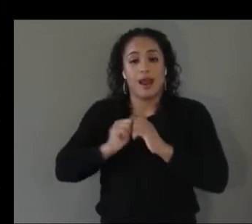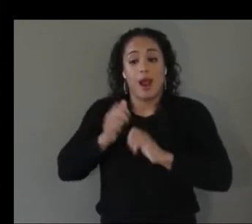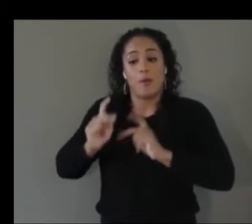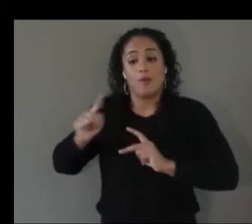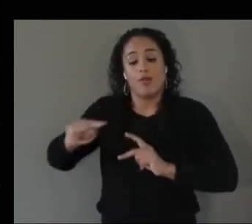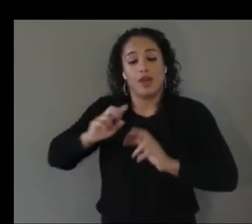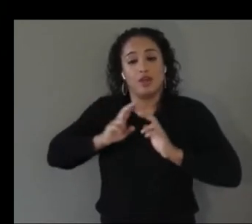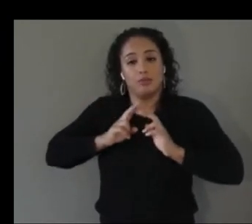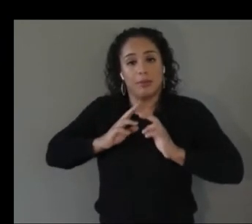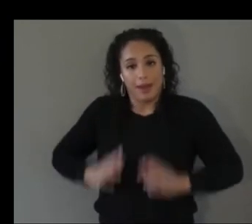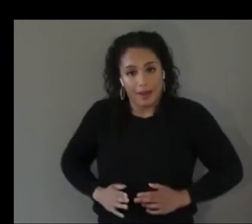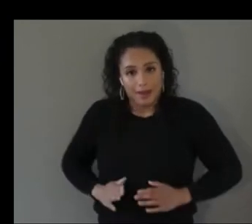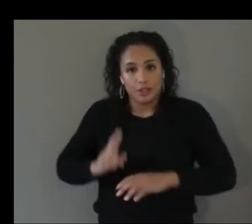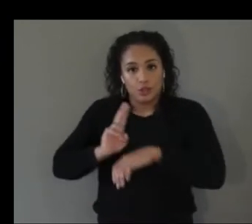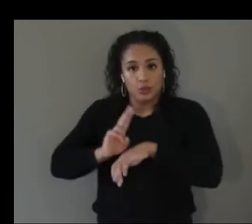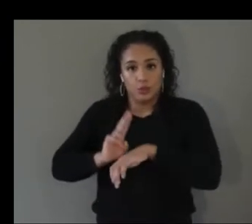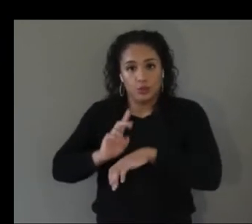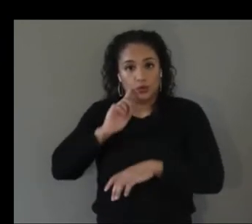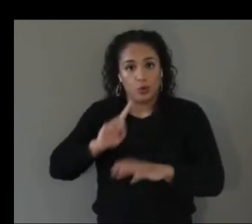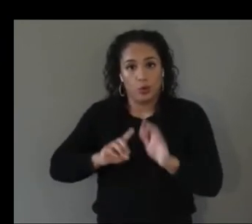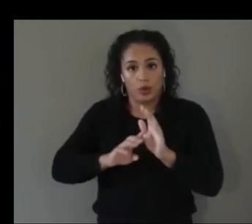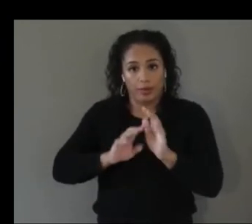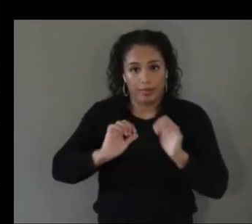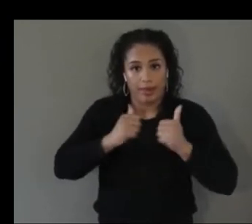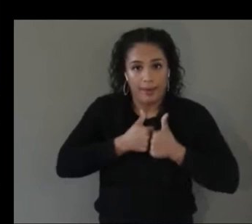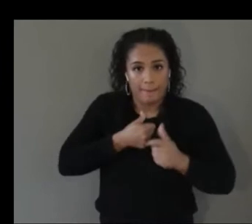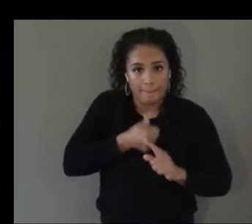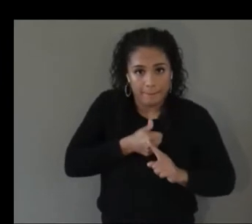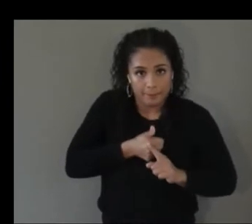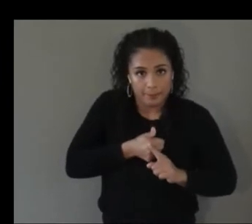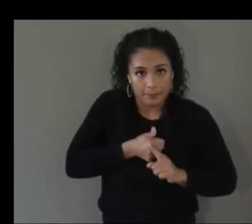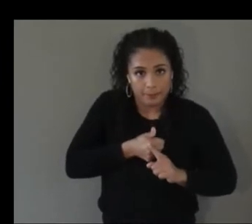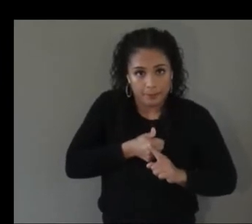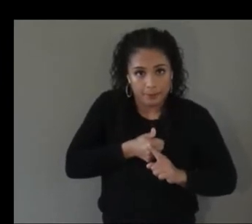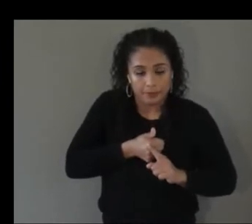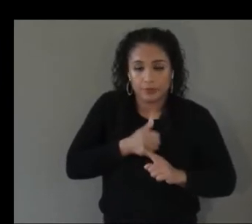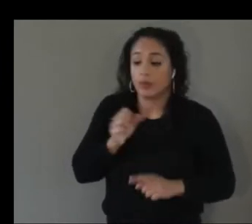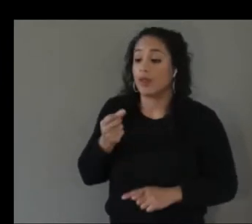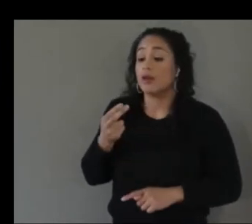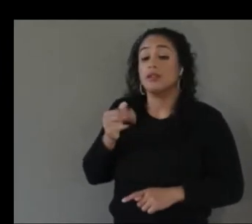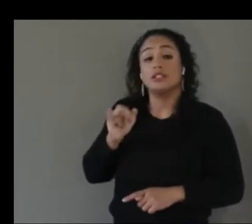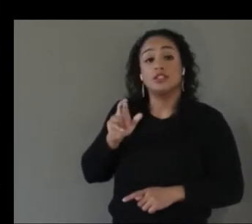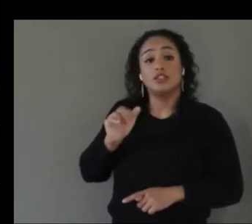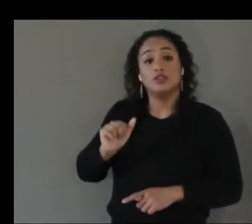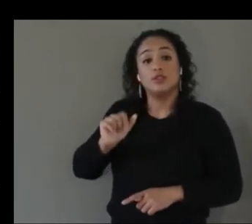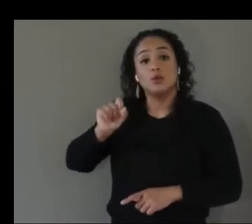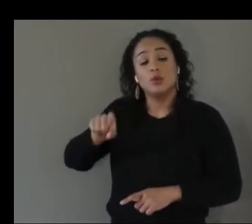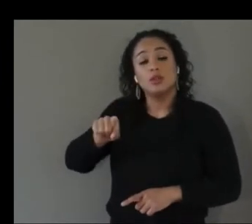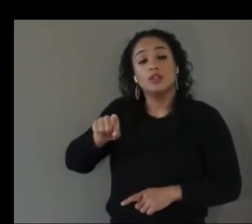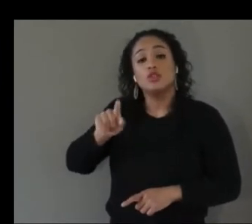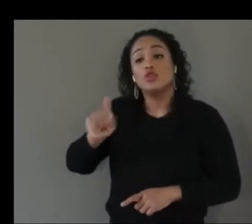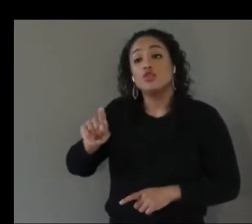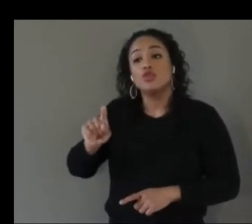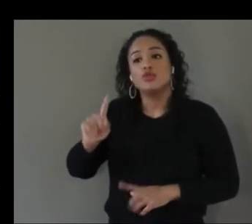so you also have some you developed a virtual vr version of the real life game